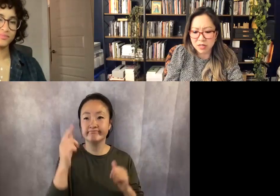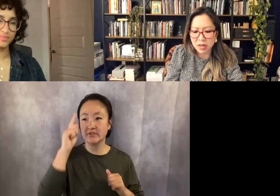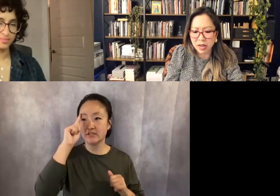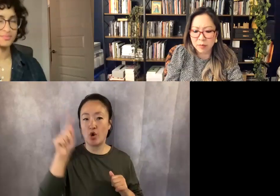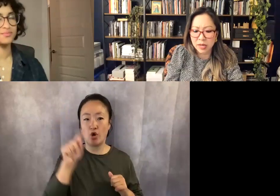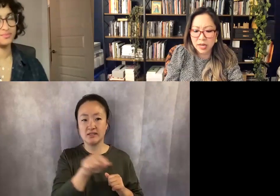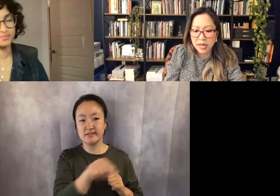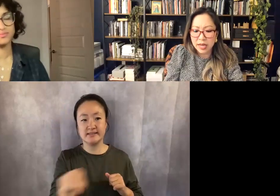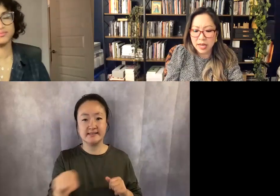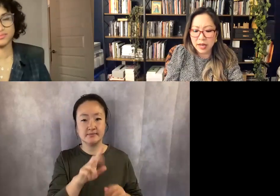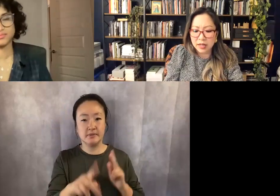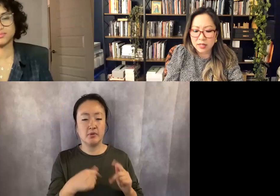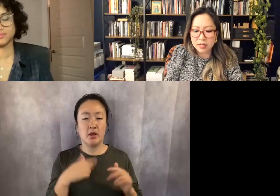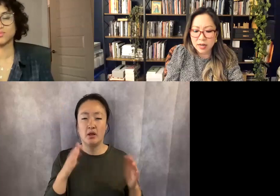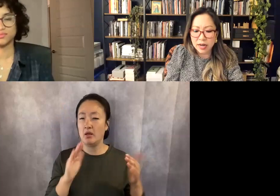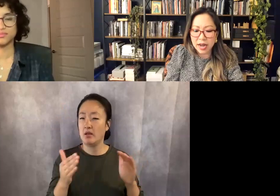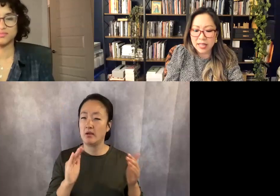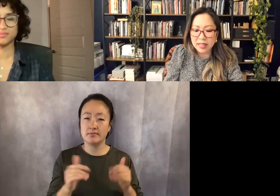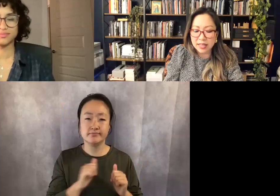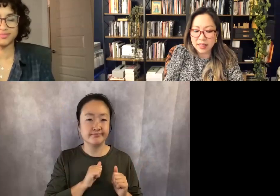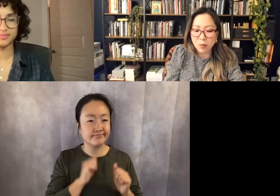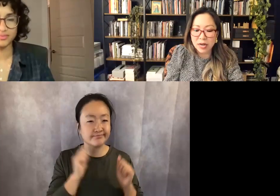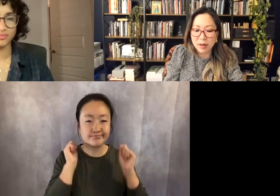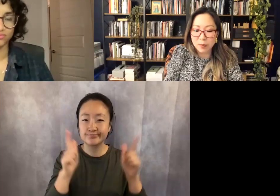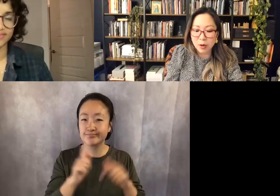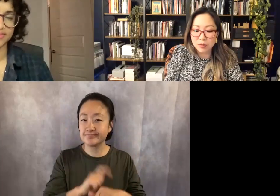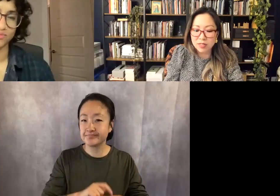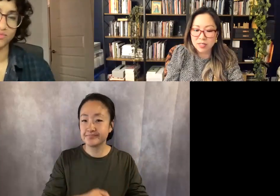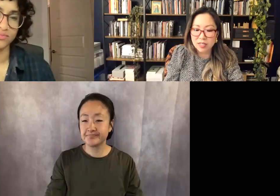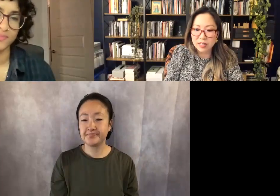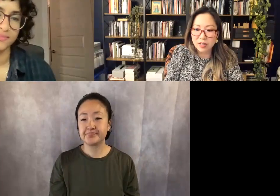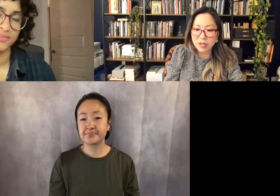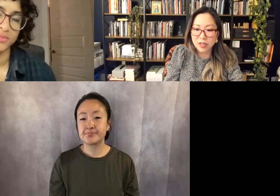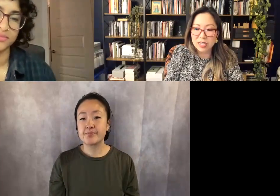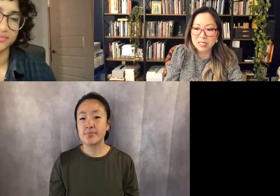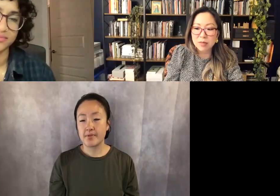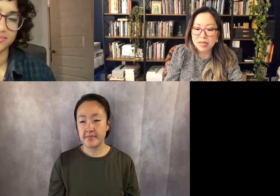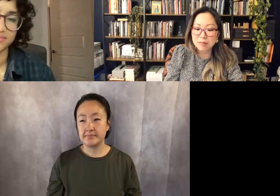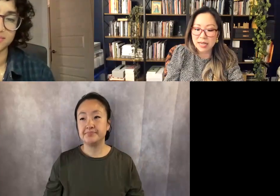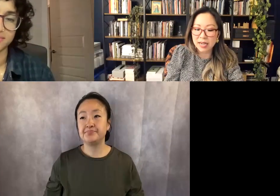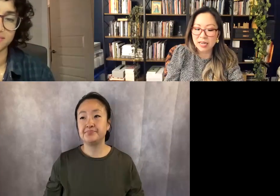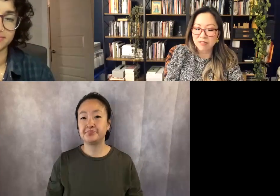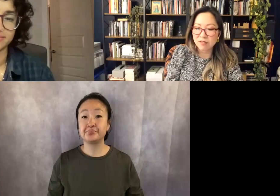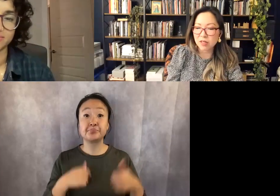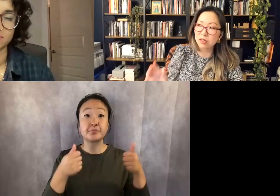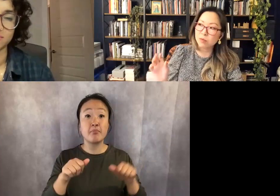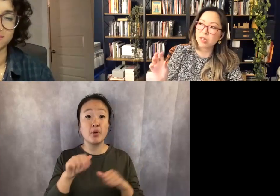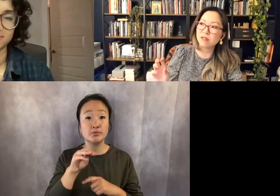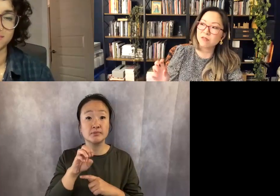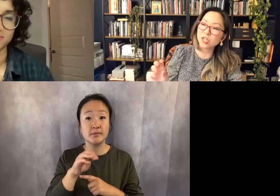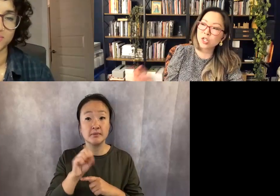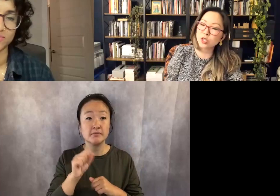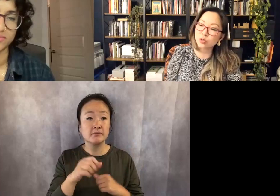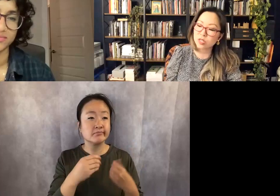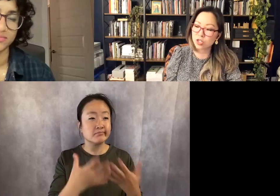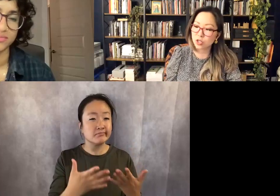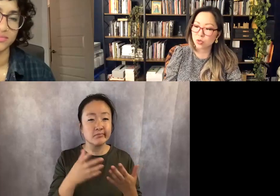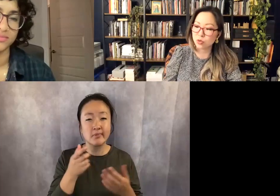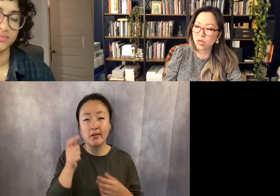time, and I think that when I post these memes that kind of give a little bit of a clue into